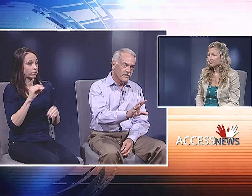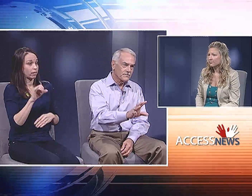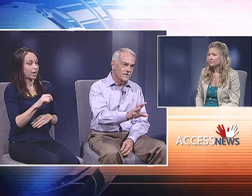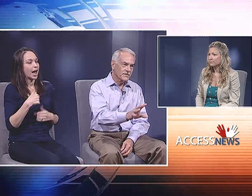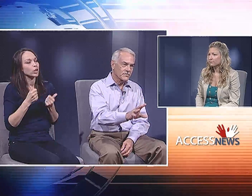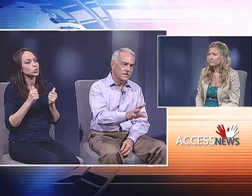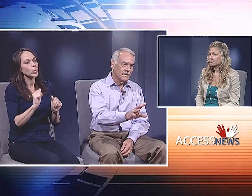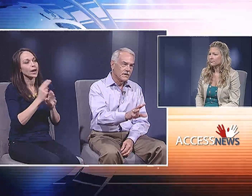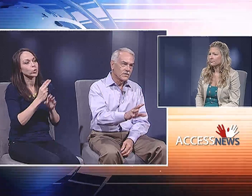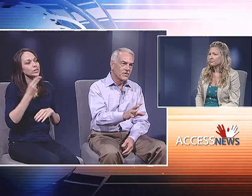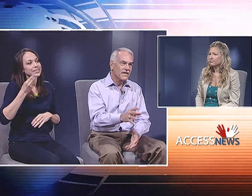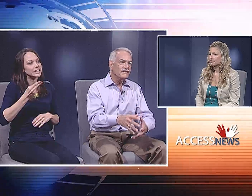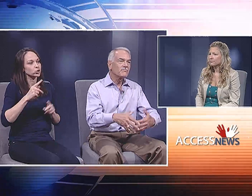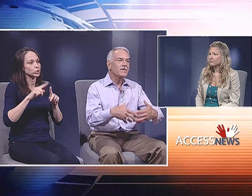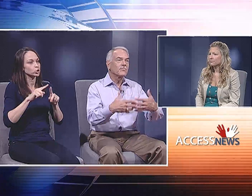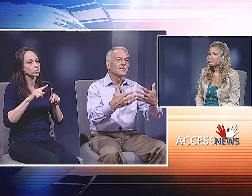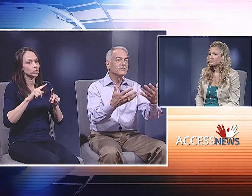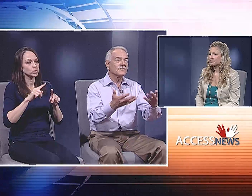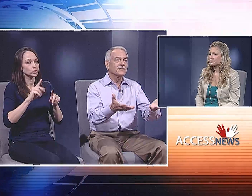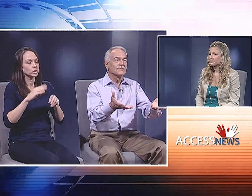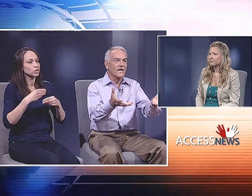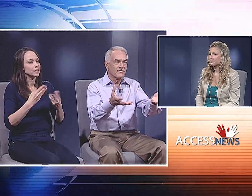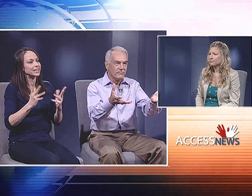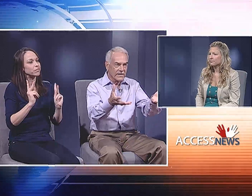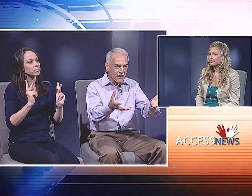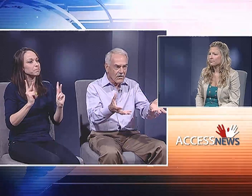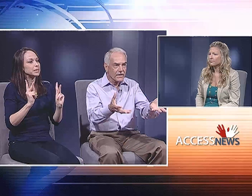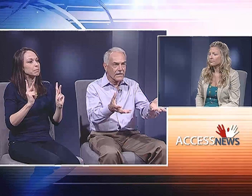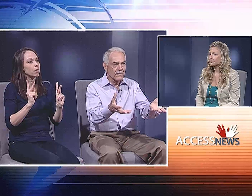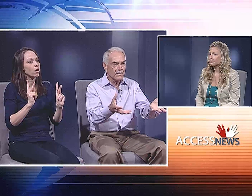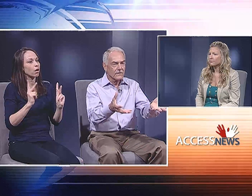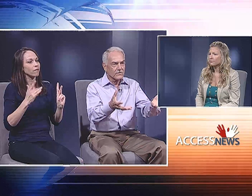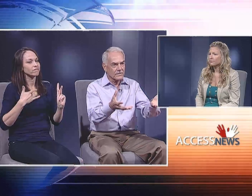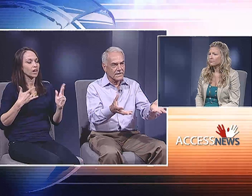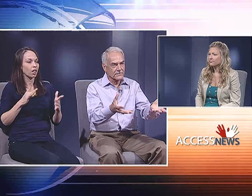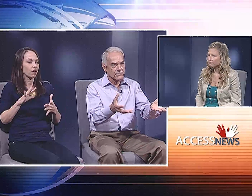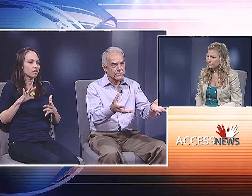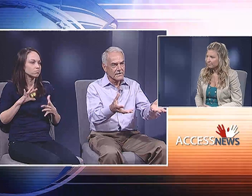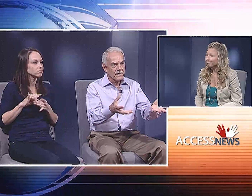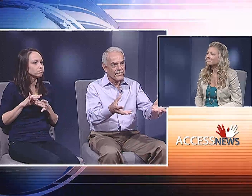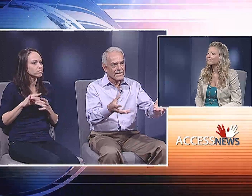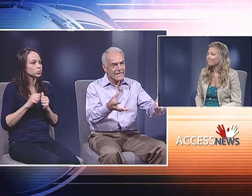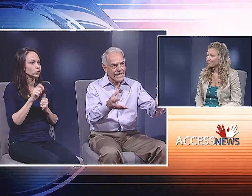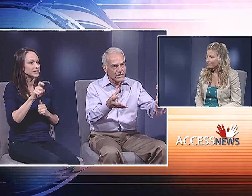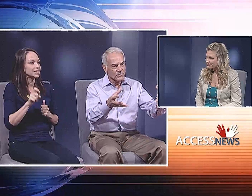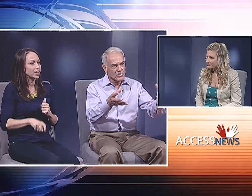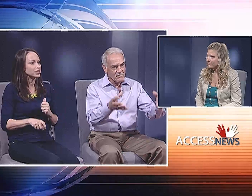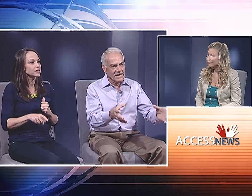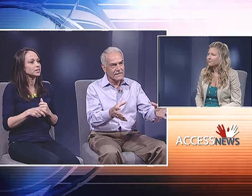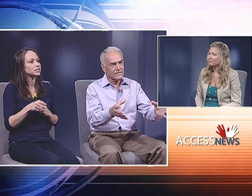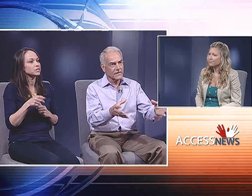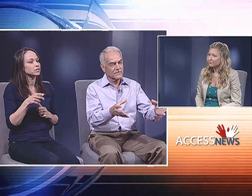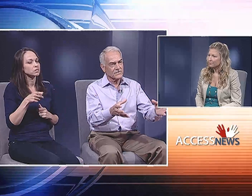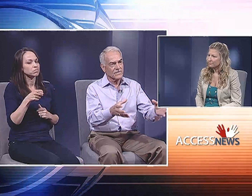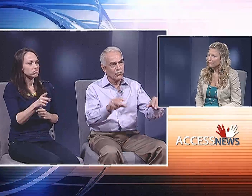In order to rectify that, I try to use history to give people a sense of belonging to Texas,